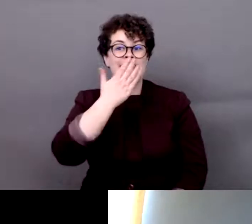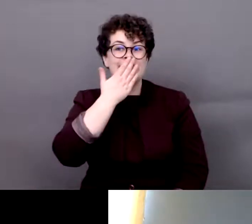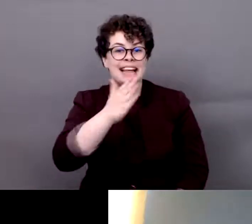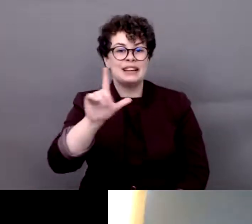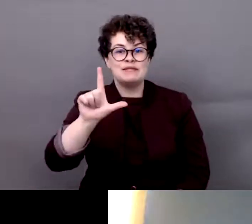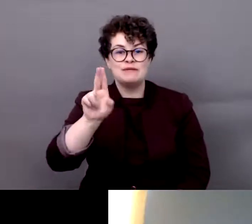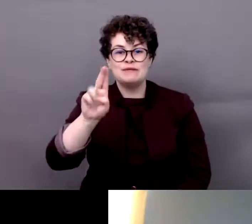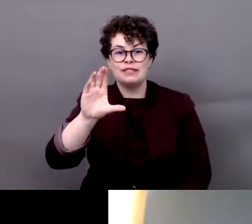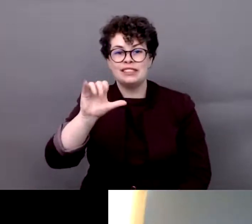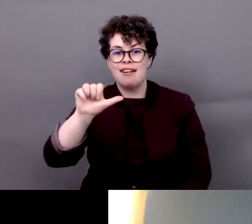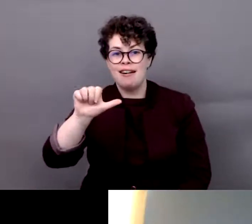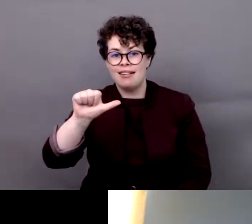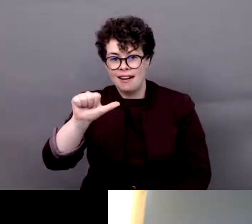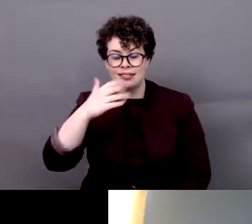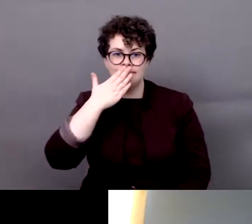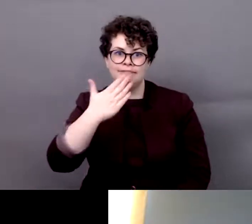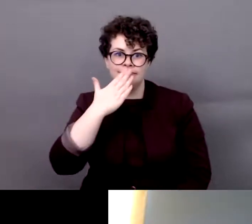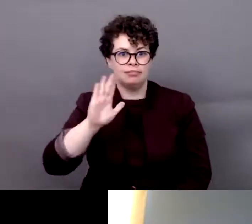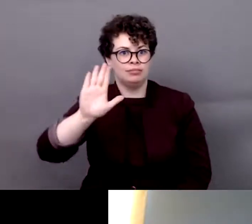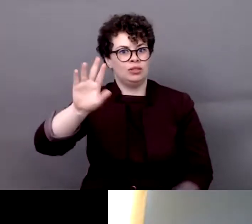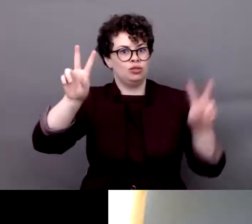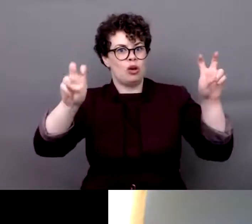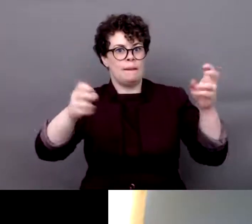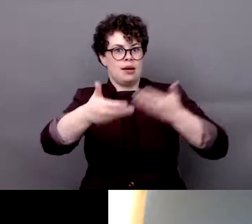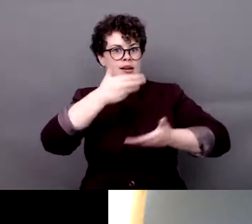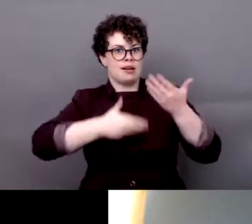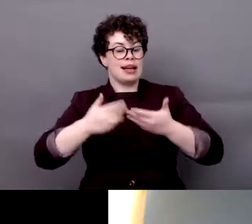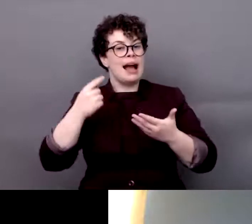much. Having you here to talk about